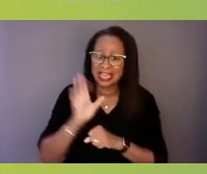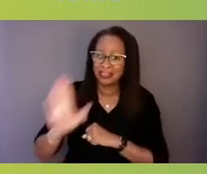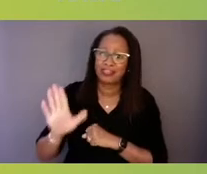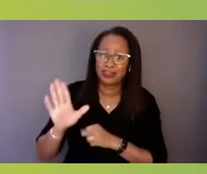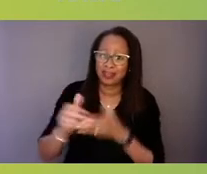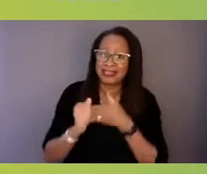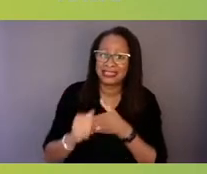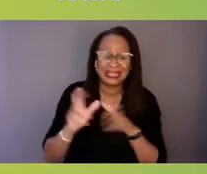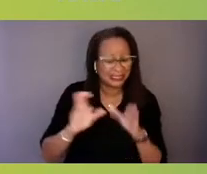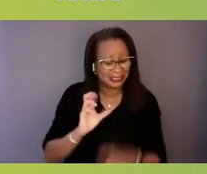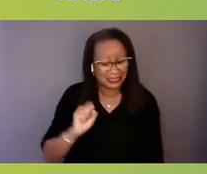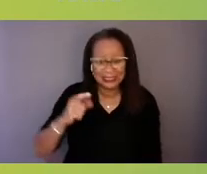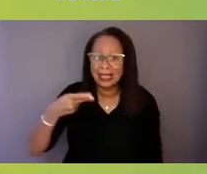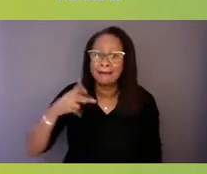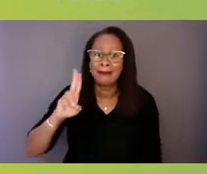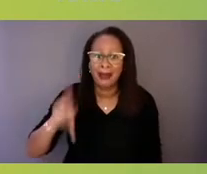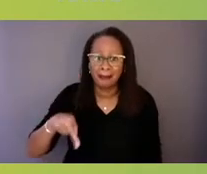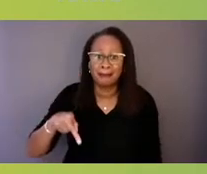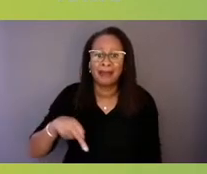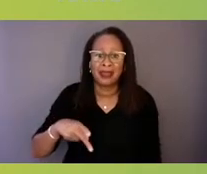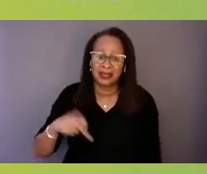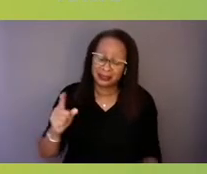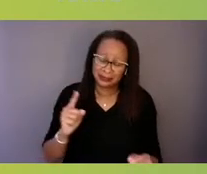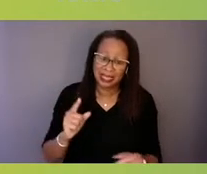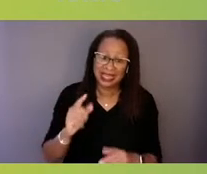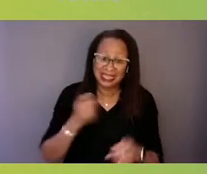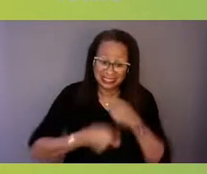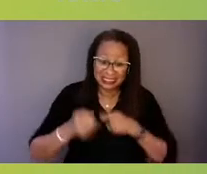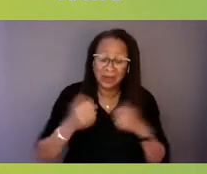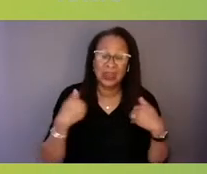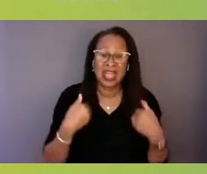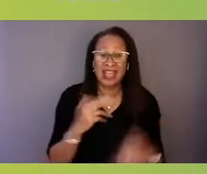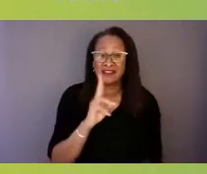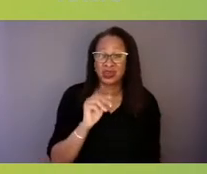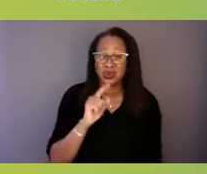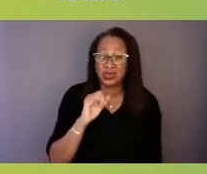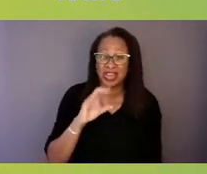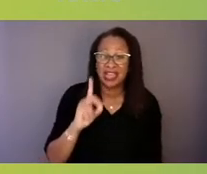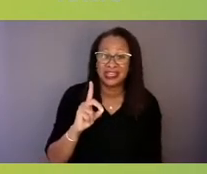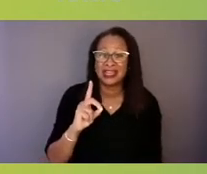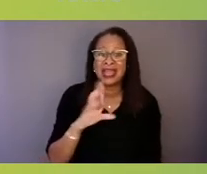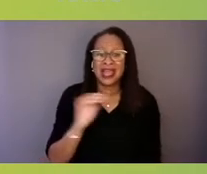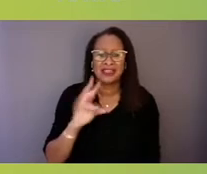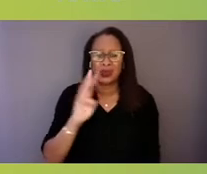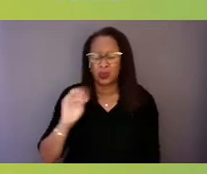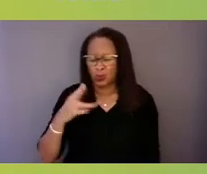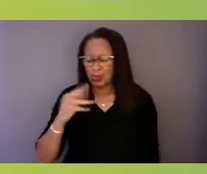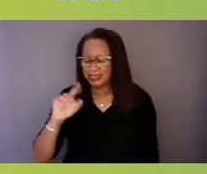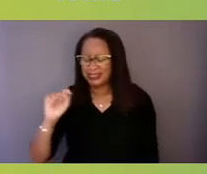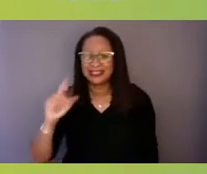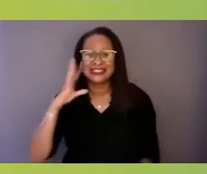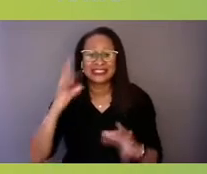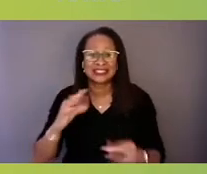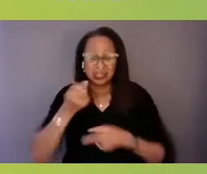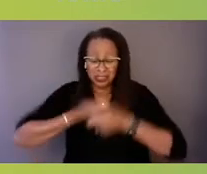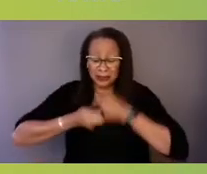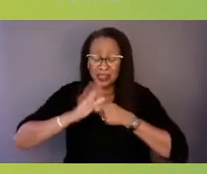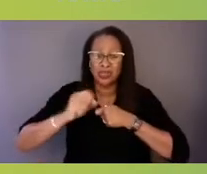Instead, we have payers like United in this wit decision who are substituting their own medical management criteria